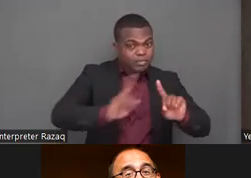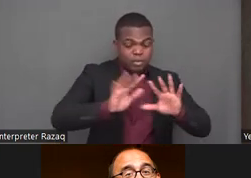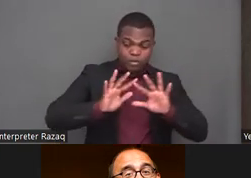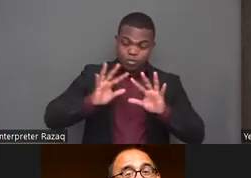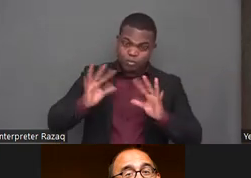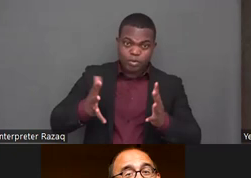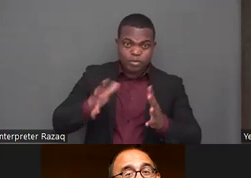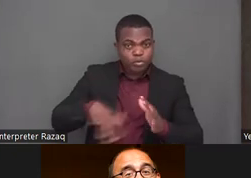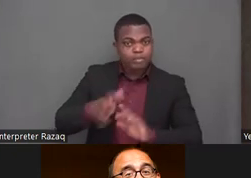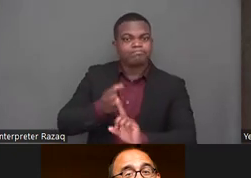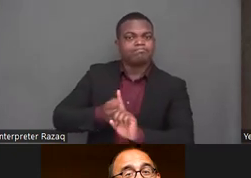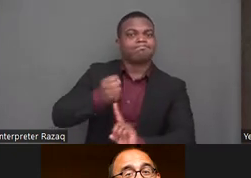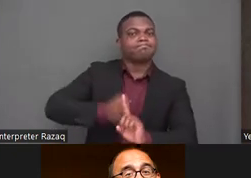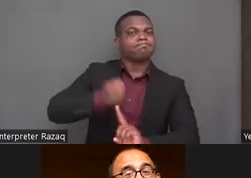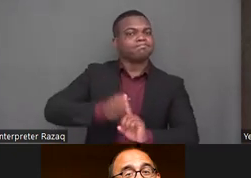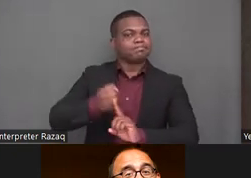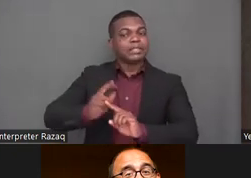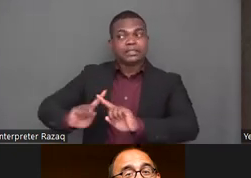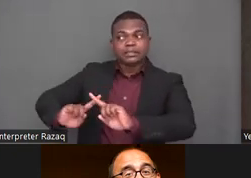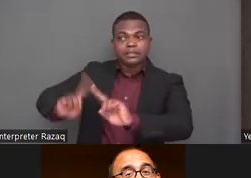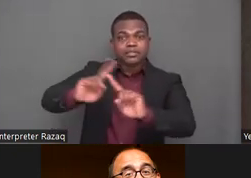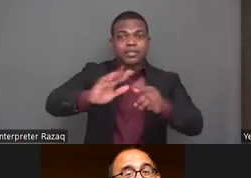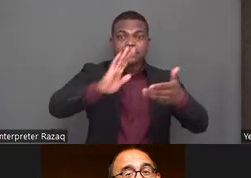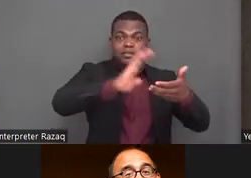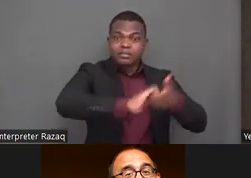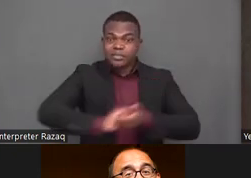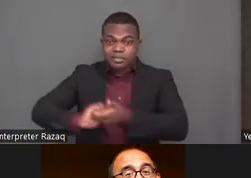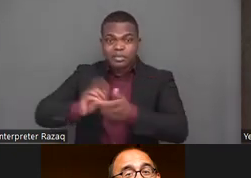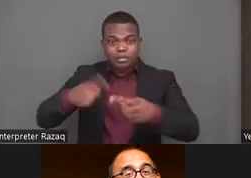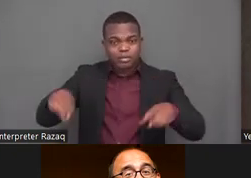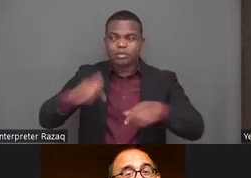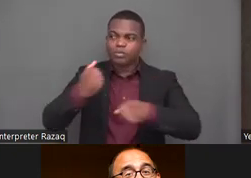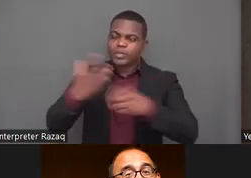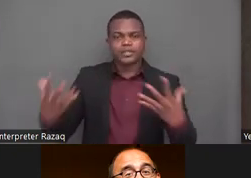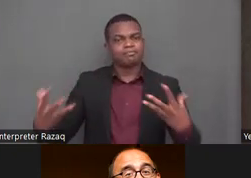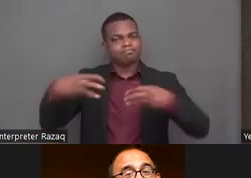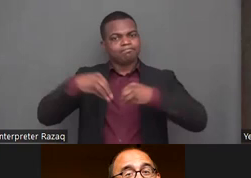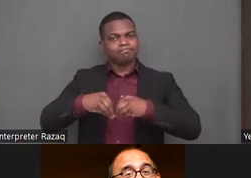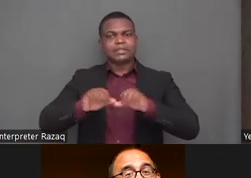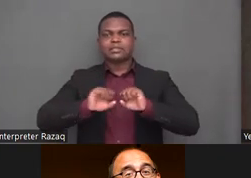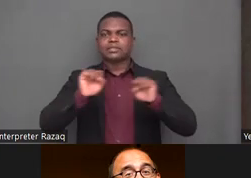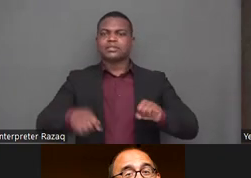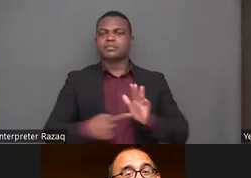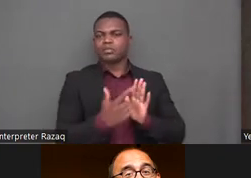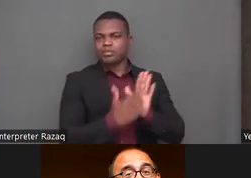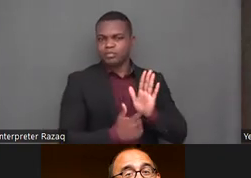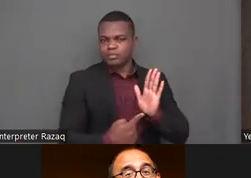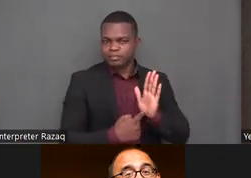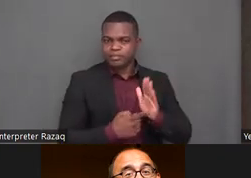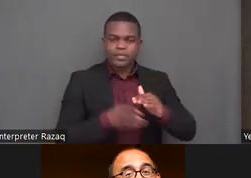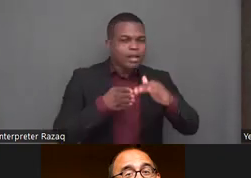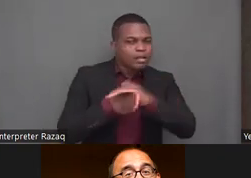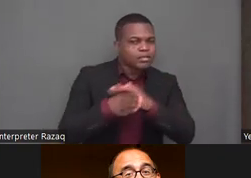this and also community inclusion consider options for legal reform you know in a more universal way